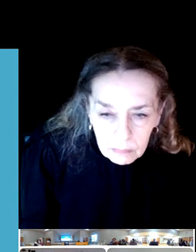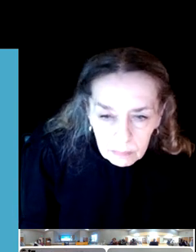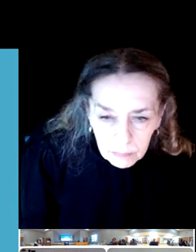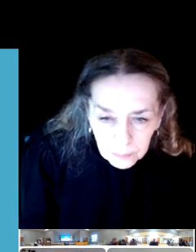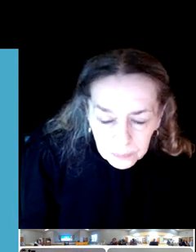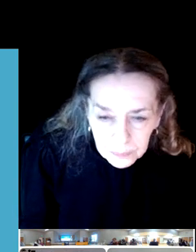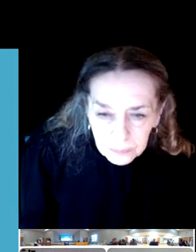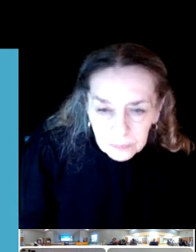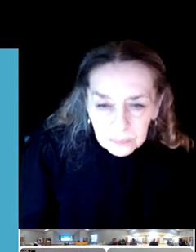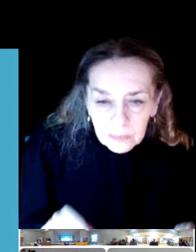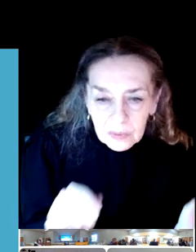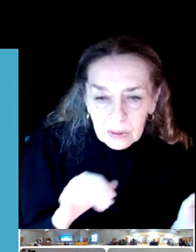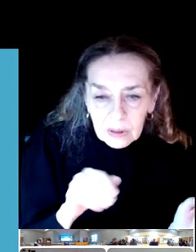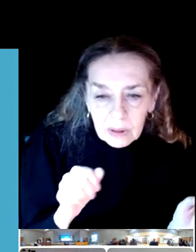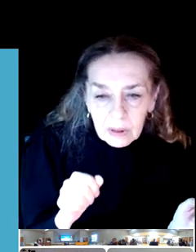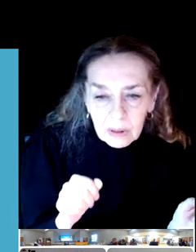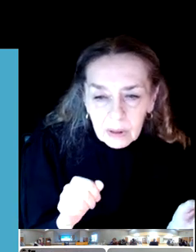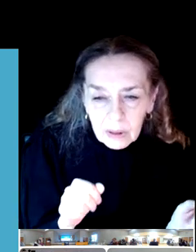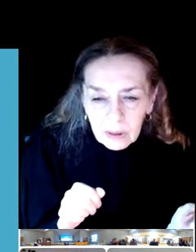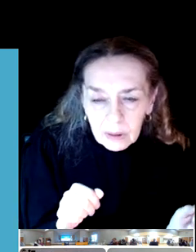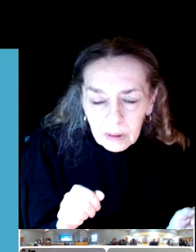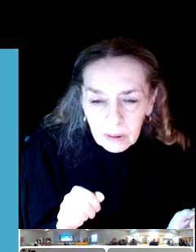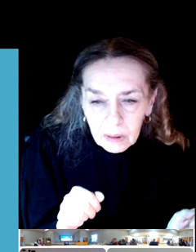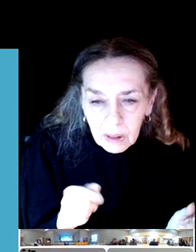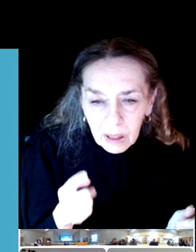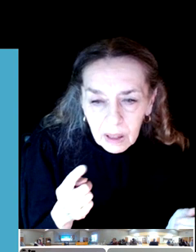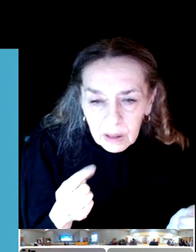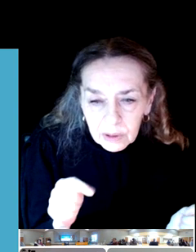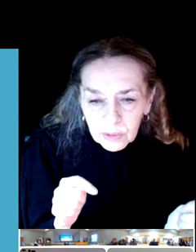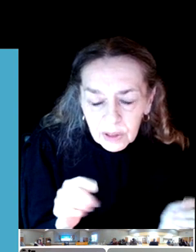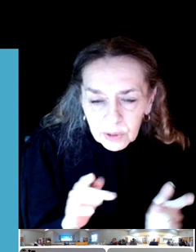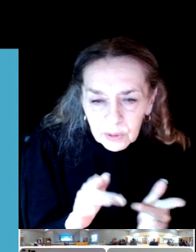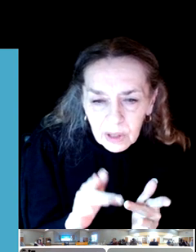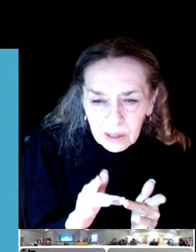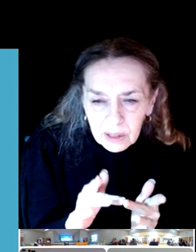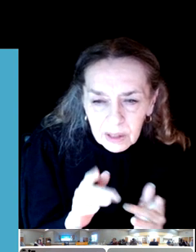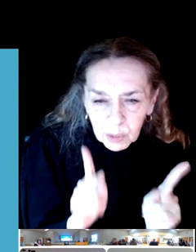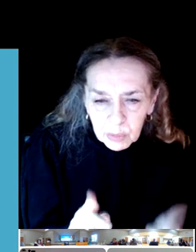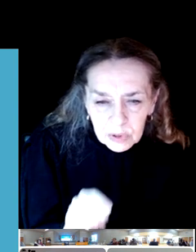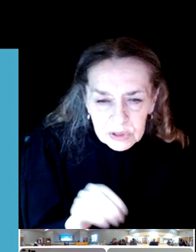their initial outreach and I imagine will be incorporating some questions along those